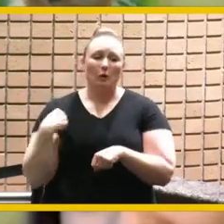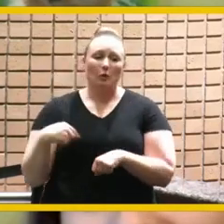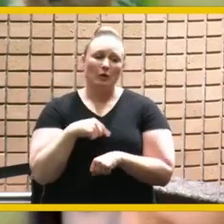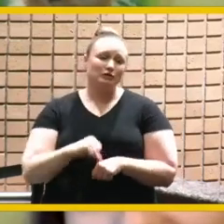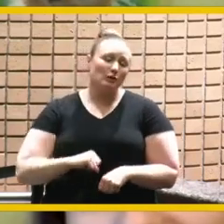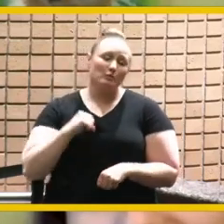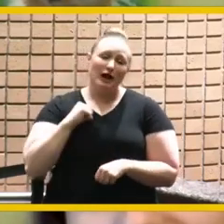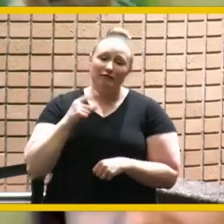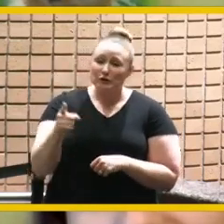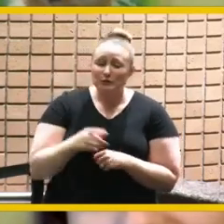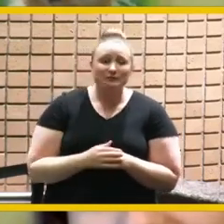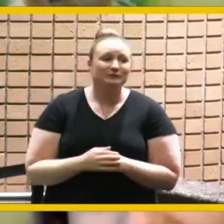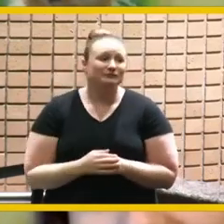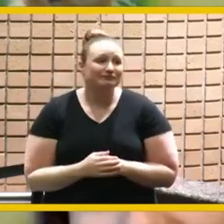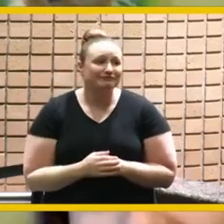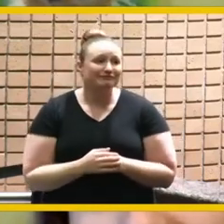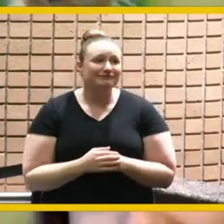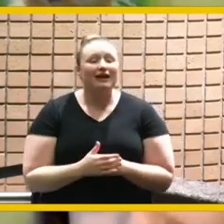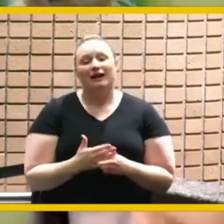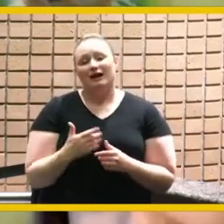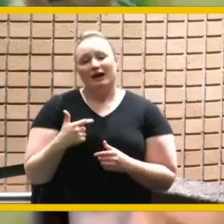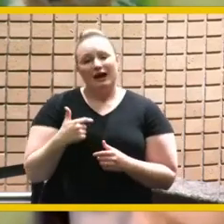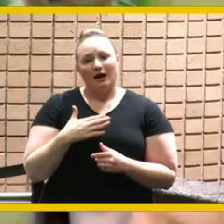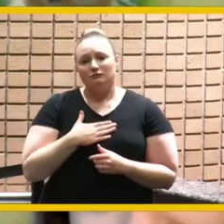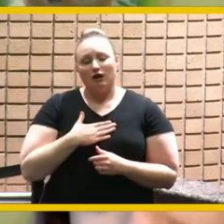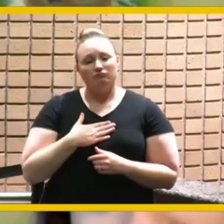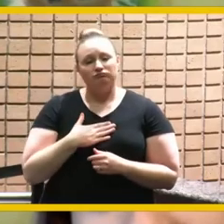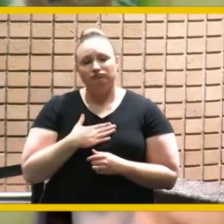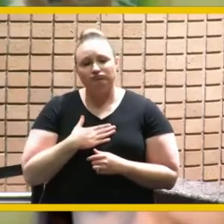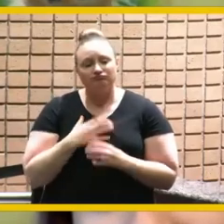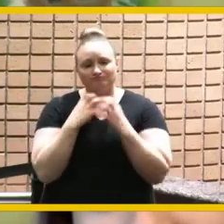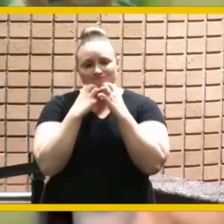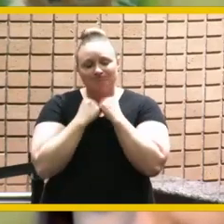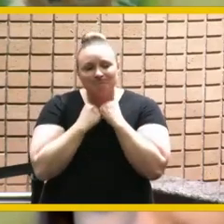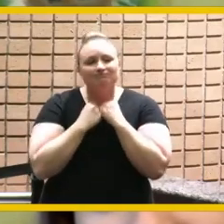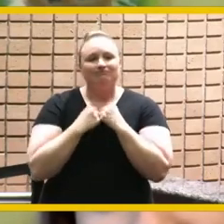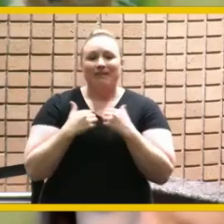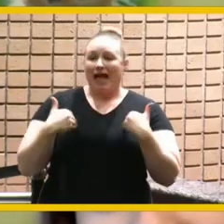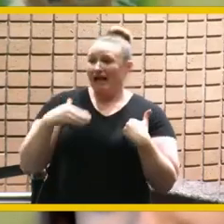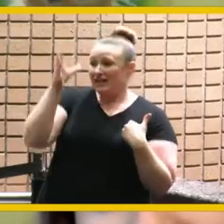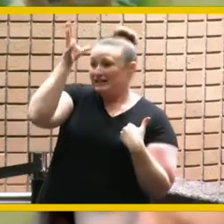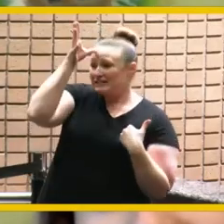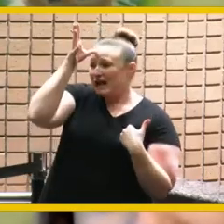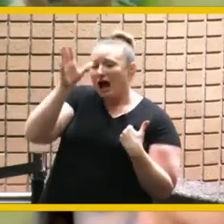i am so thankful to have had a dad who even though if people came up to me asking oh how is it like